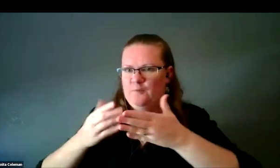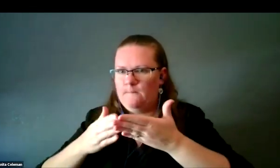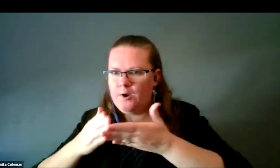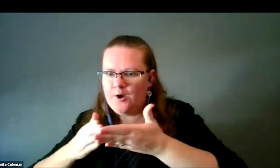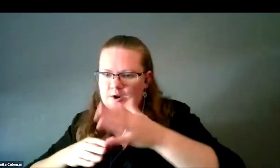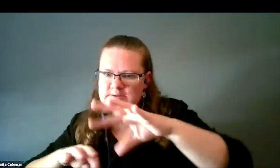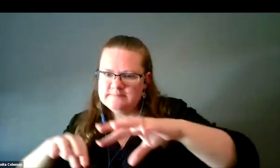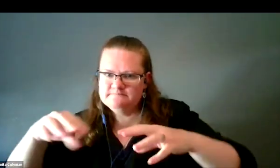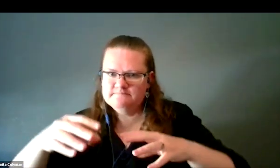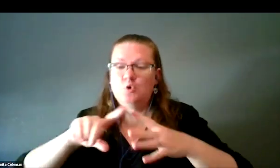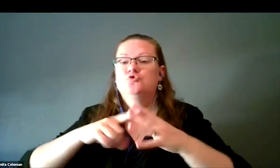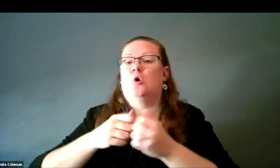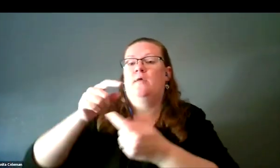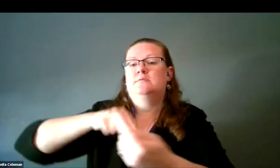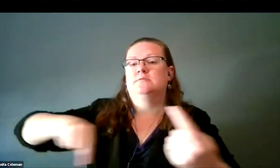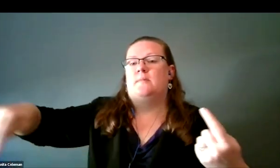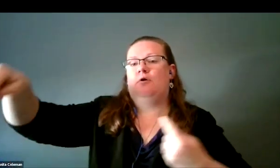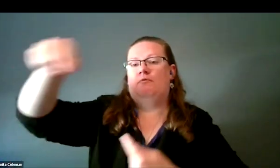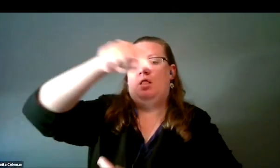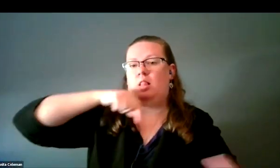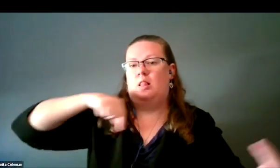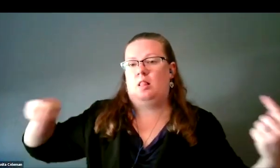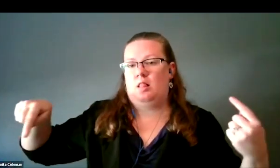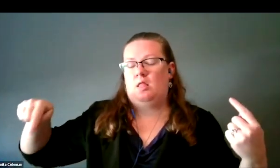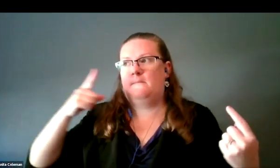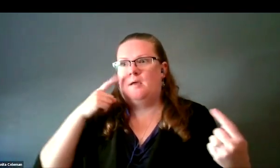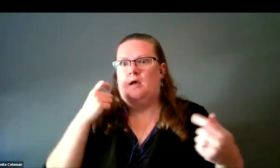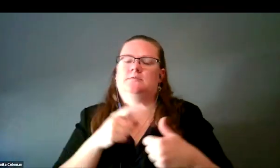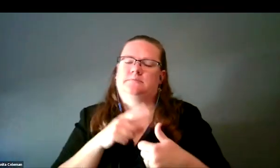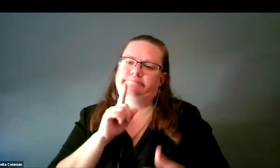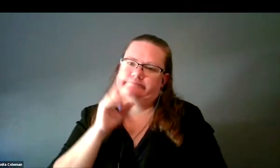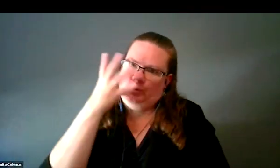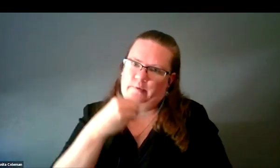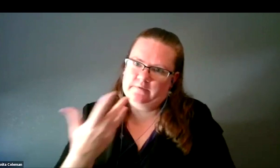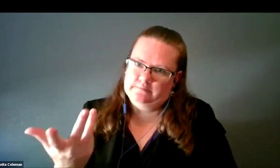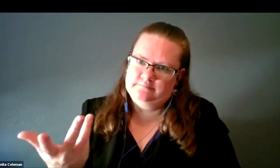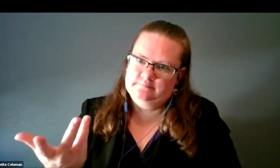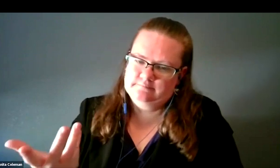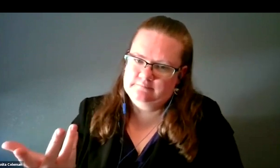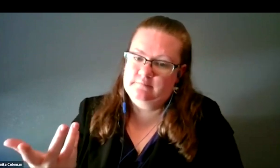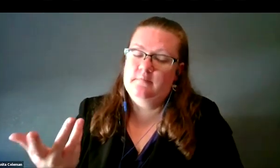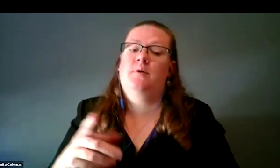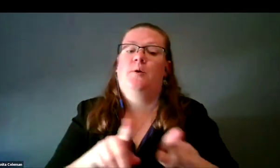We started with spiral galaxies because A, they're really beautiful, and B,